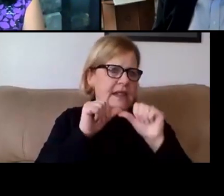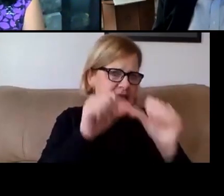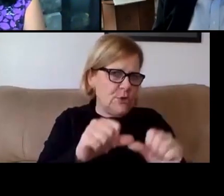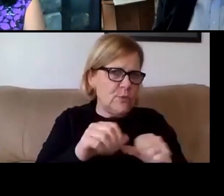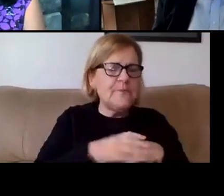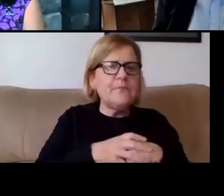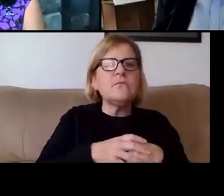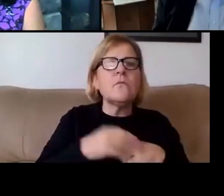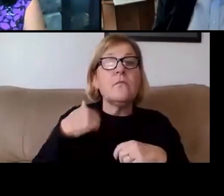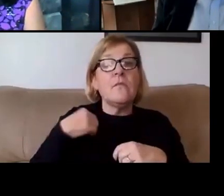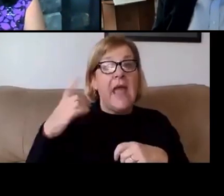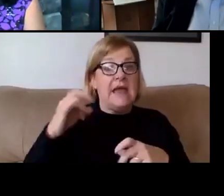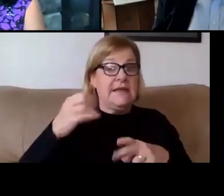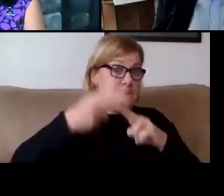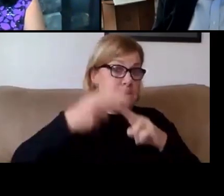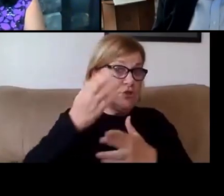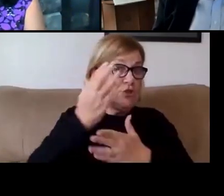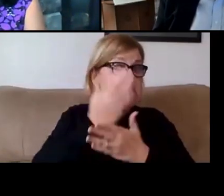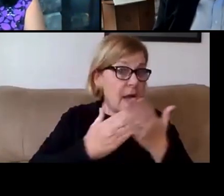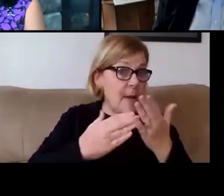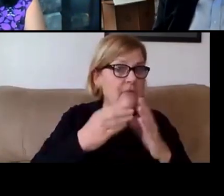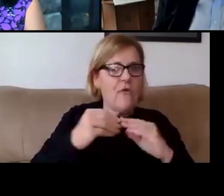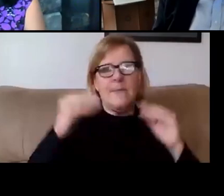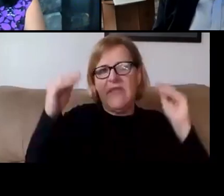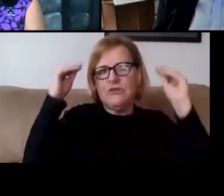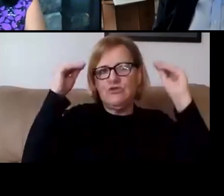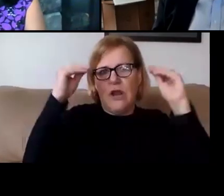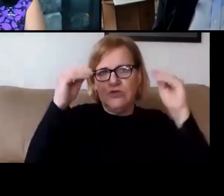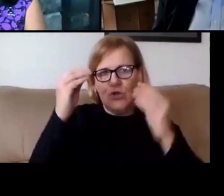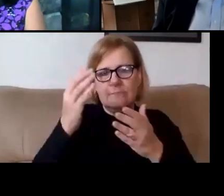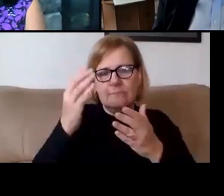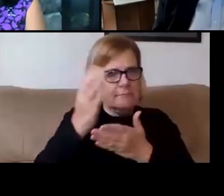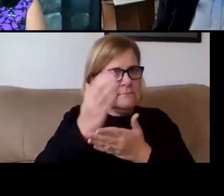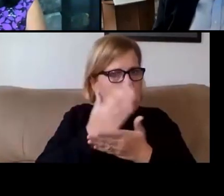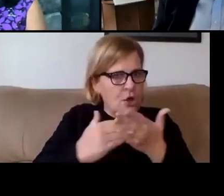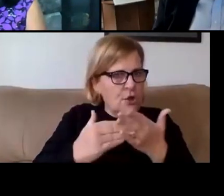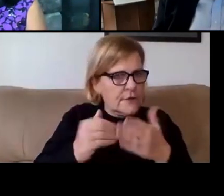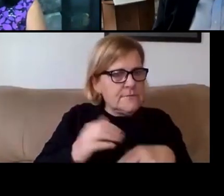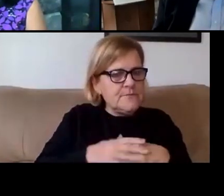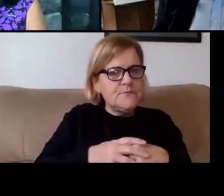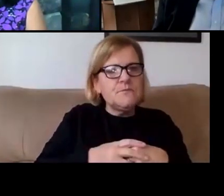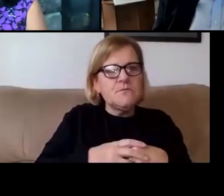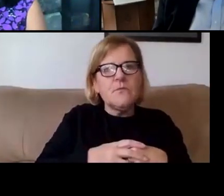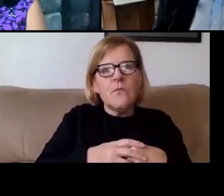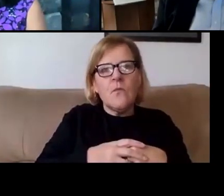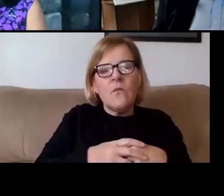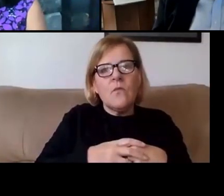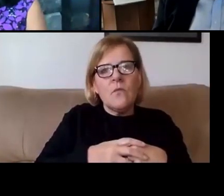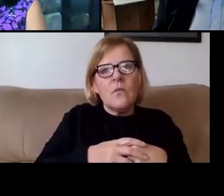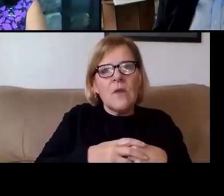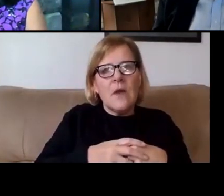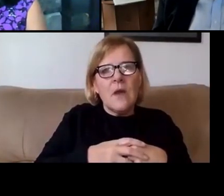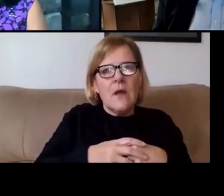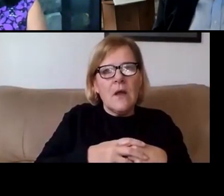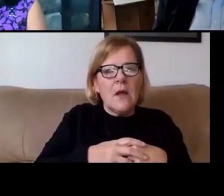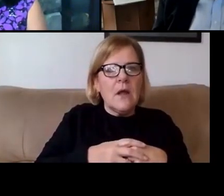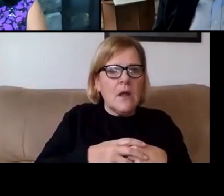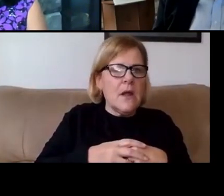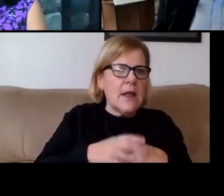I did mention some of the ones in the instructional space, which in particular